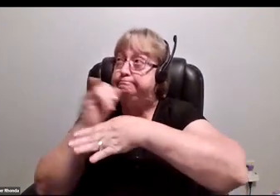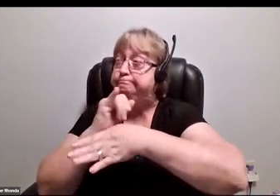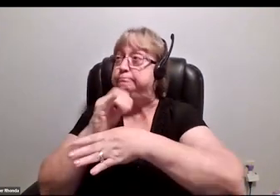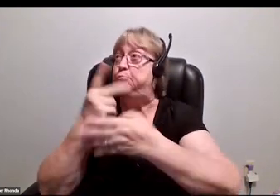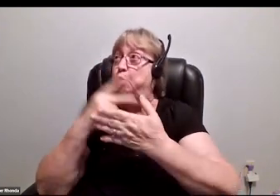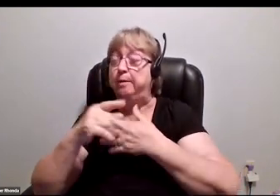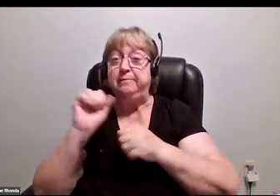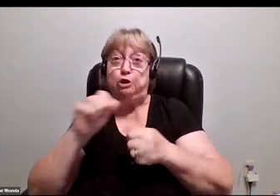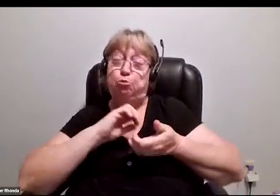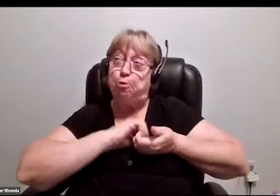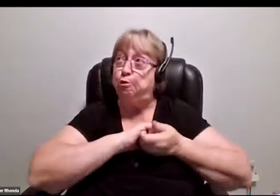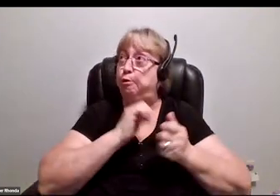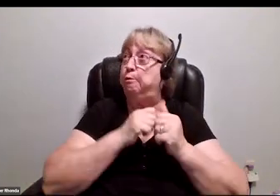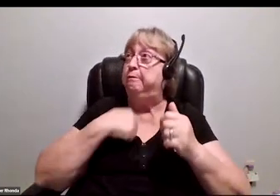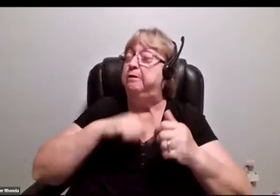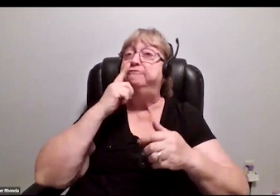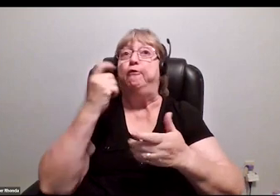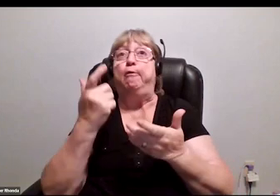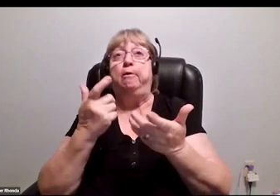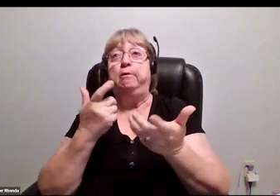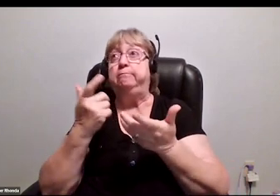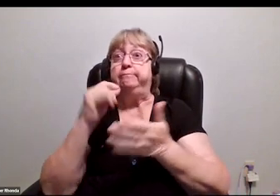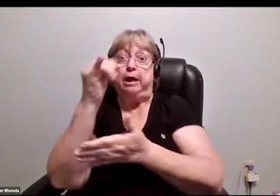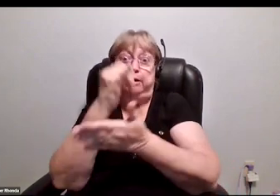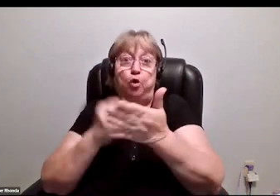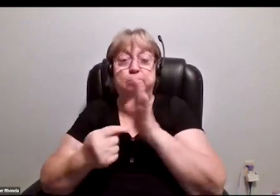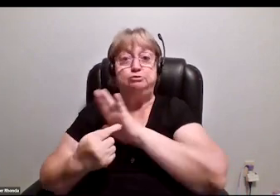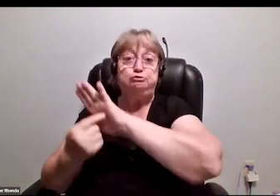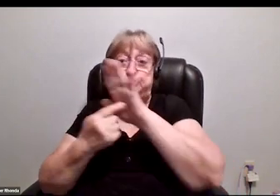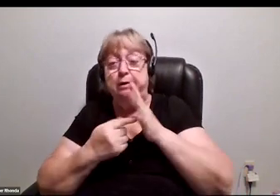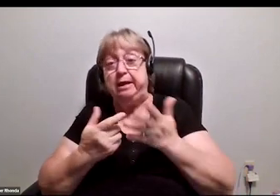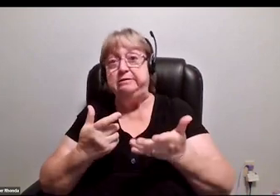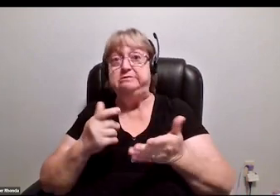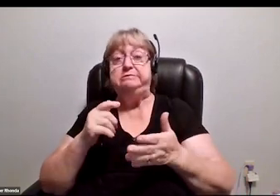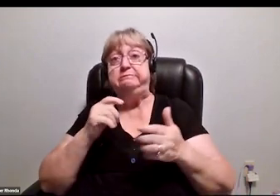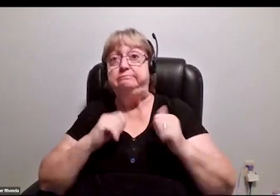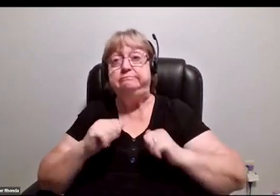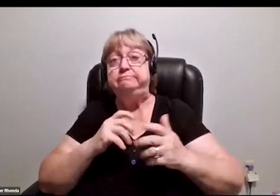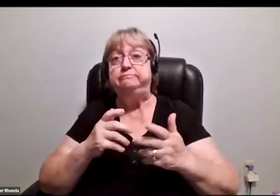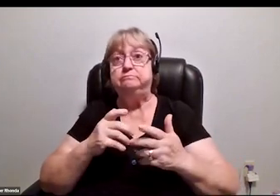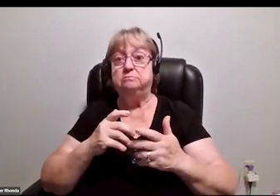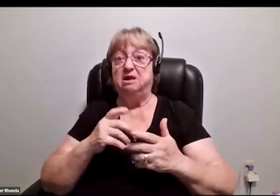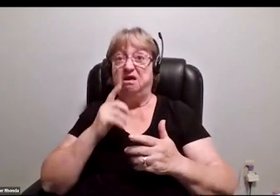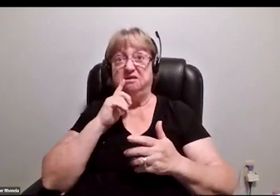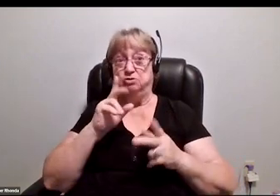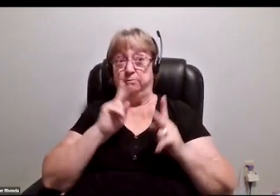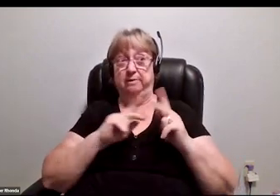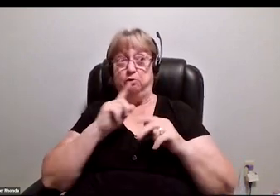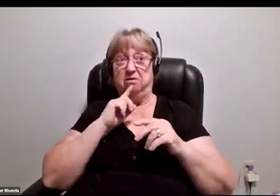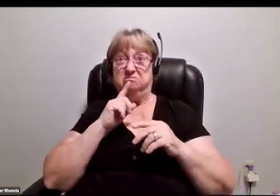Can you partner with Queer Capita to put together an artist showcase?" These are people that are director level at, like, YouTube